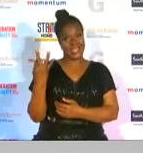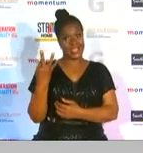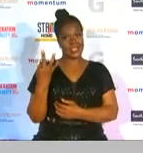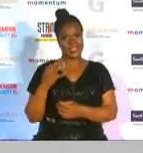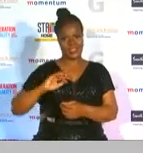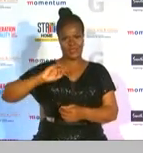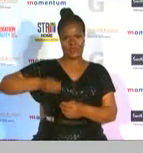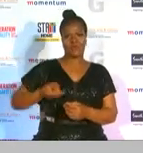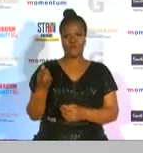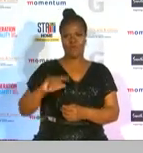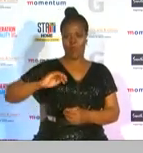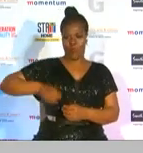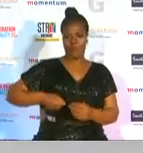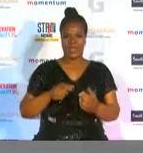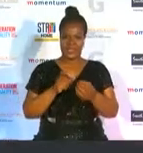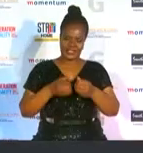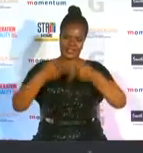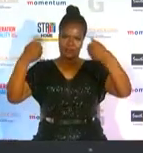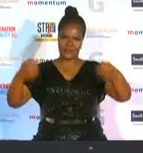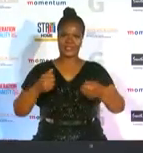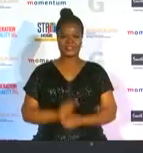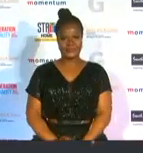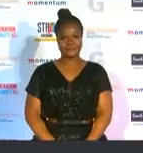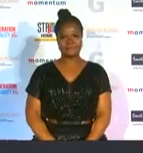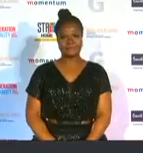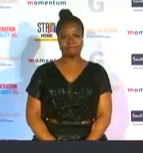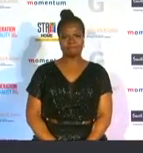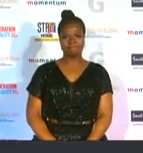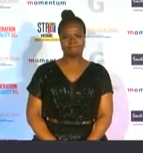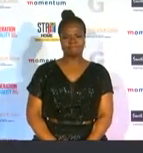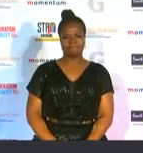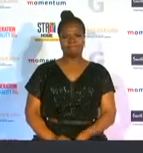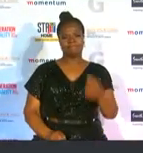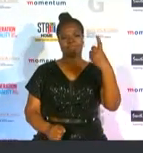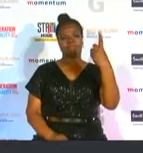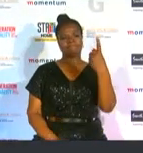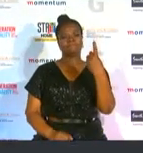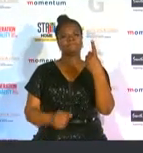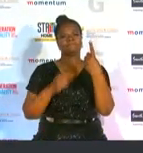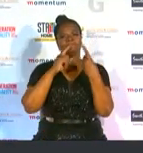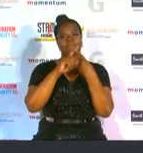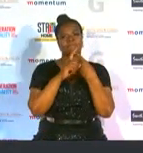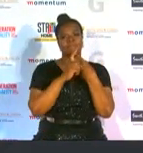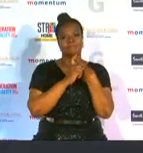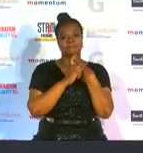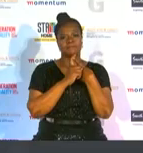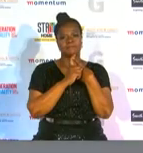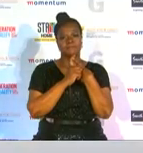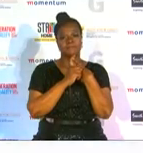women in print for women in print the finalists are